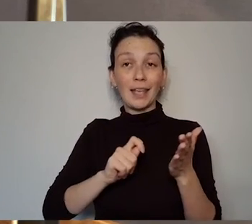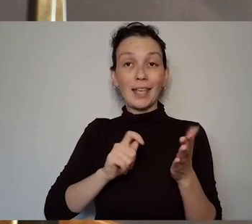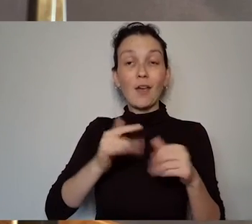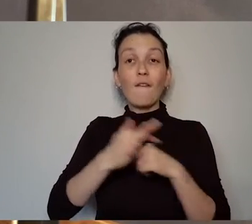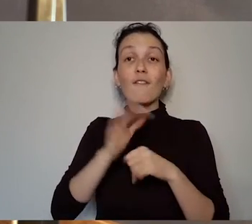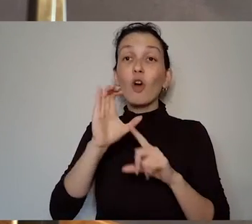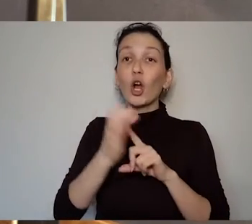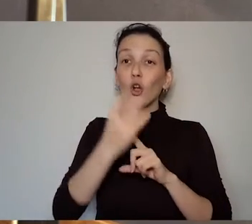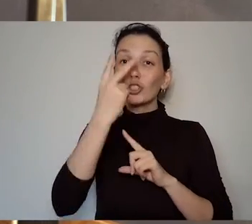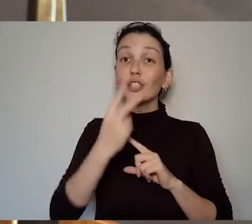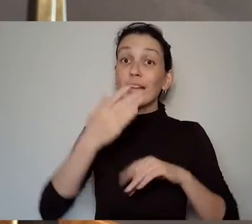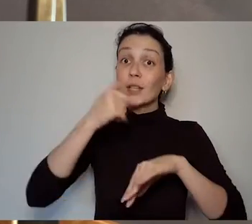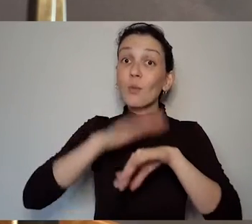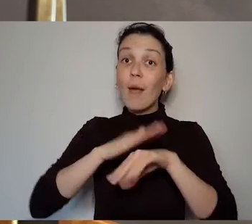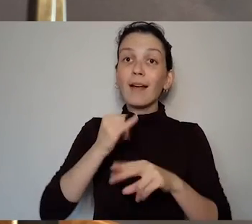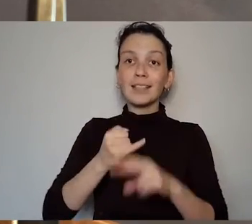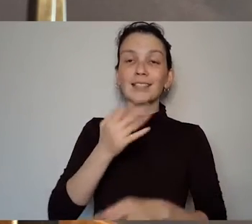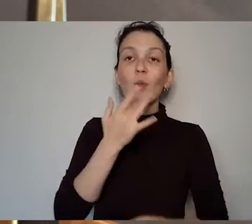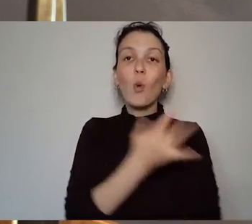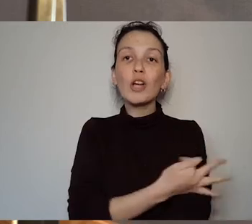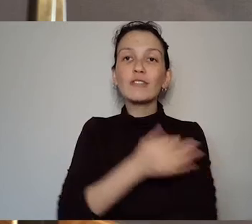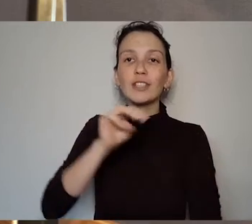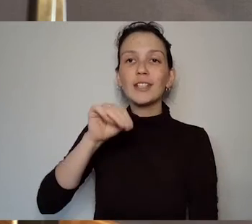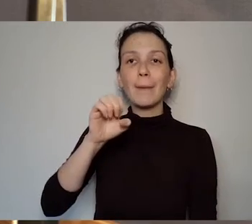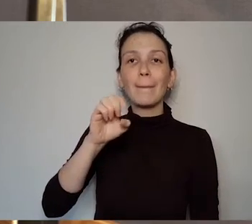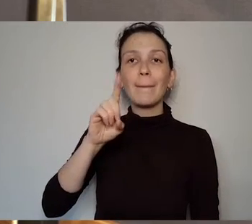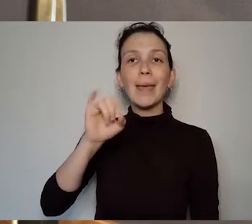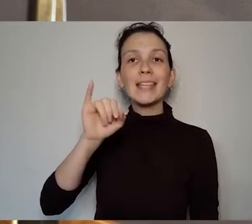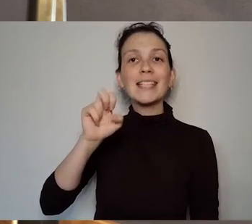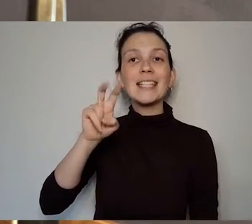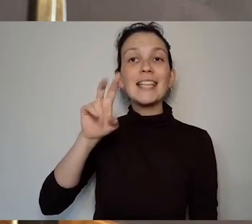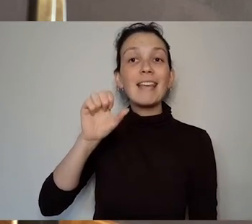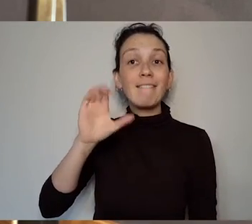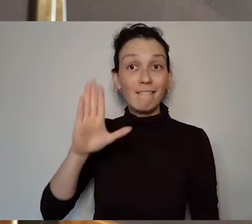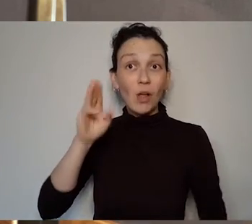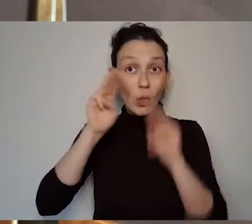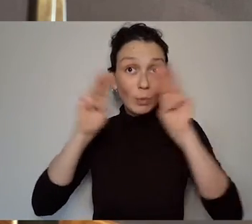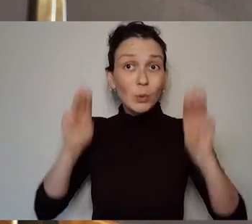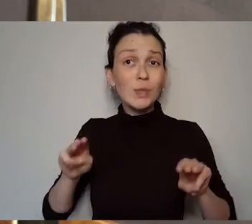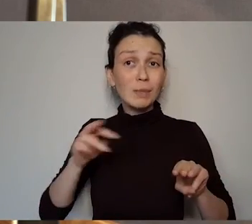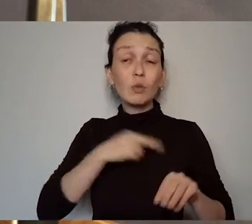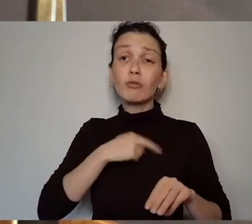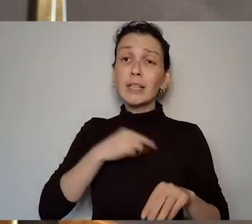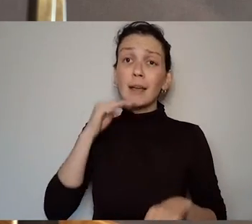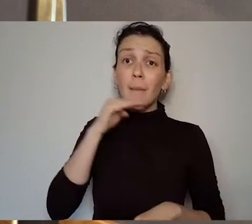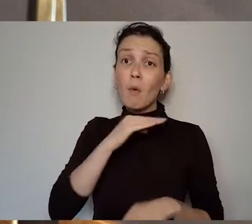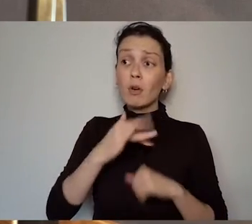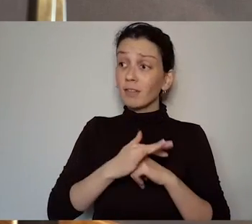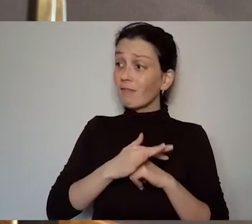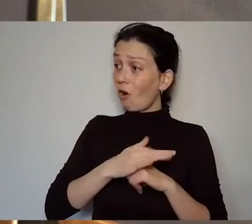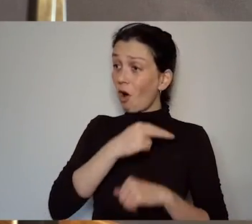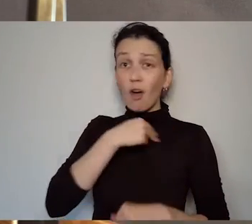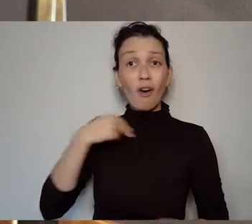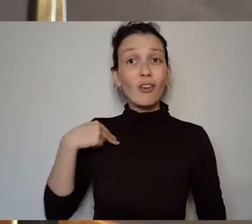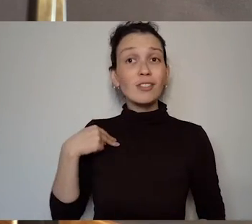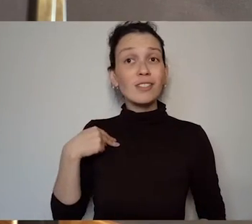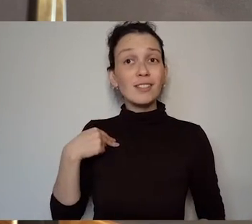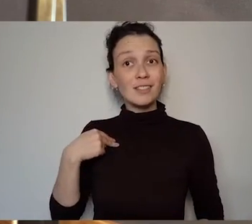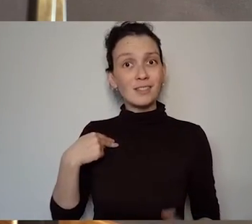at the Waterford Medieval Museum and that's really important to us that that this was we are part of